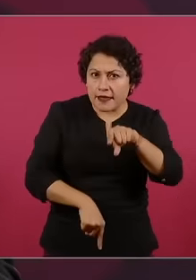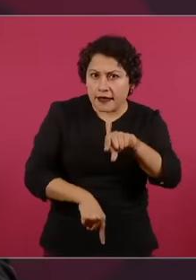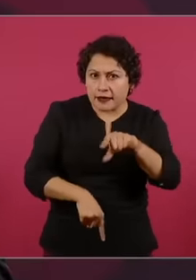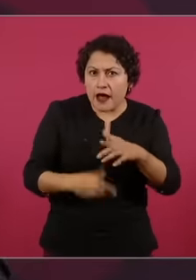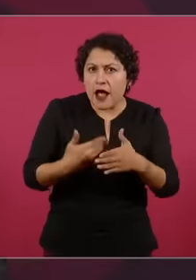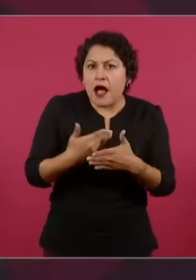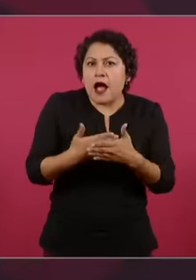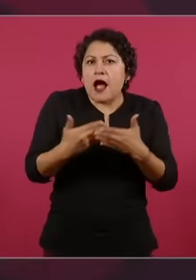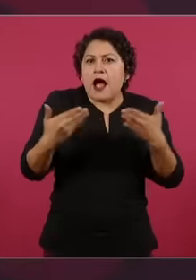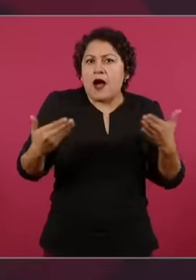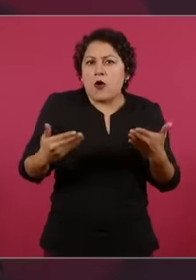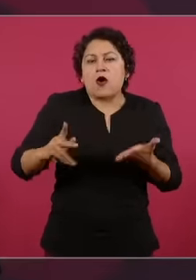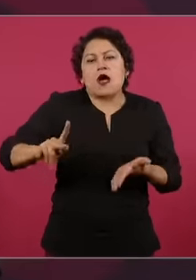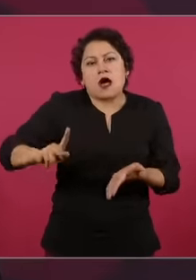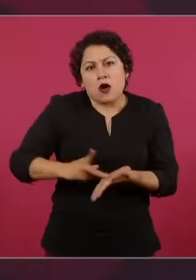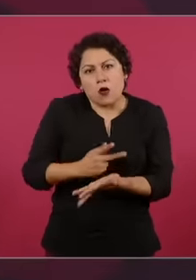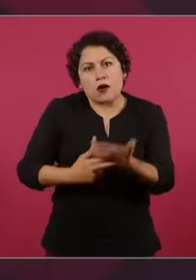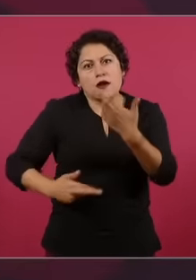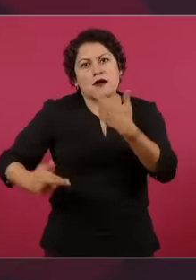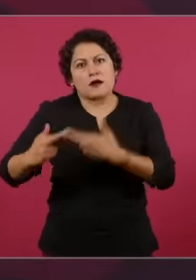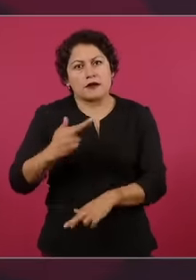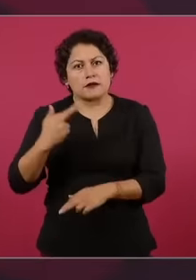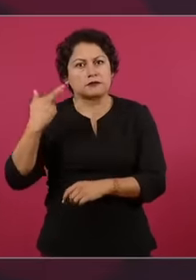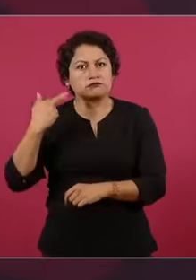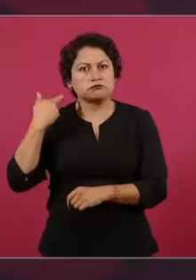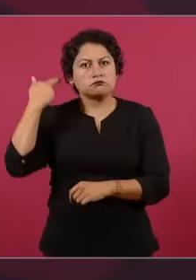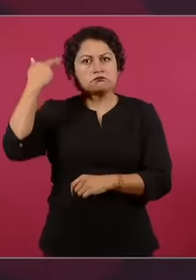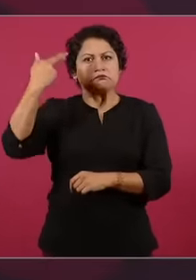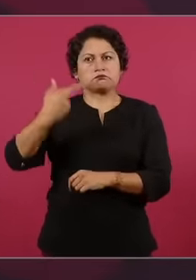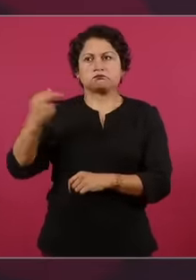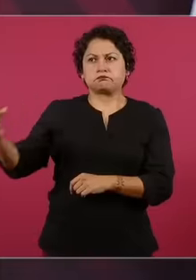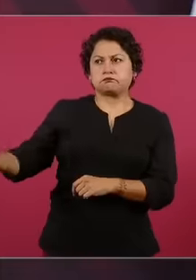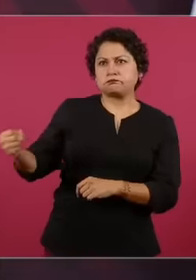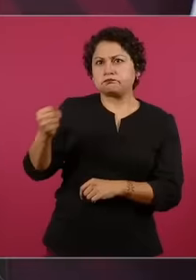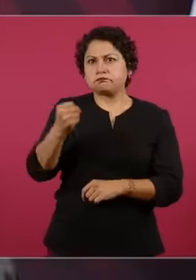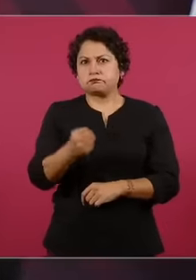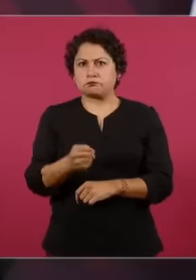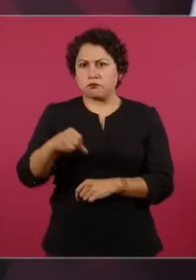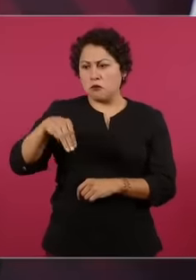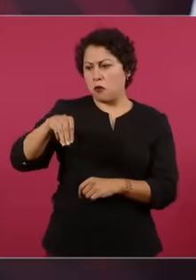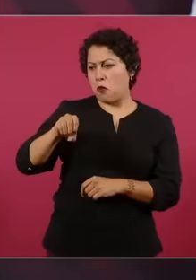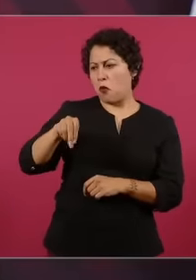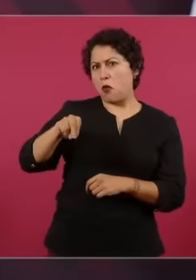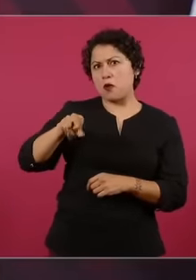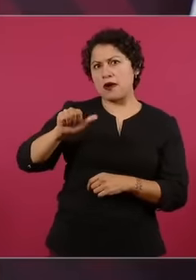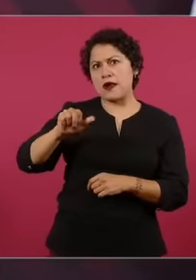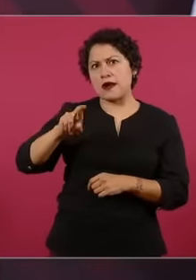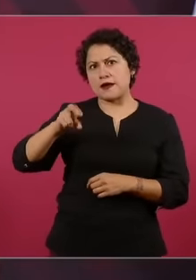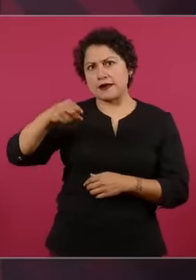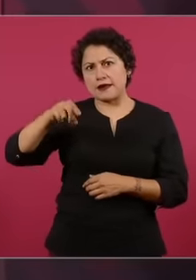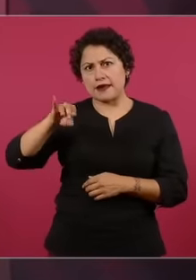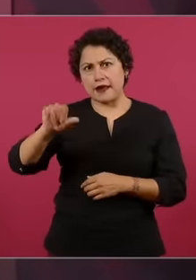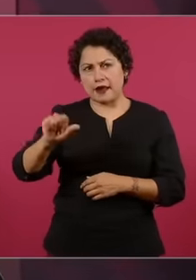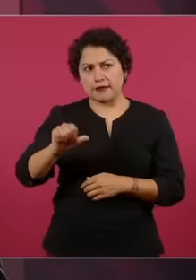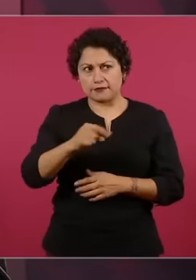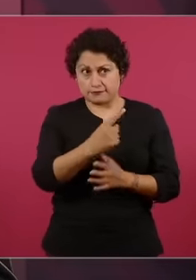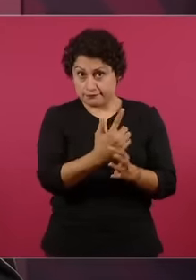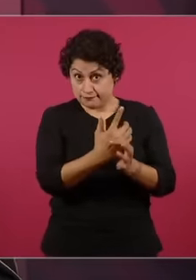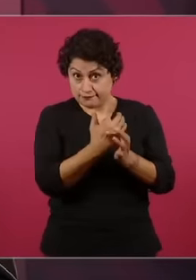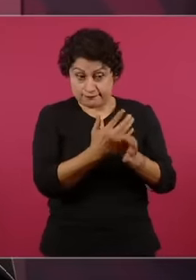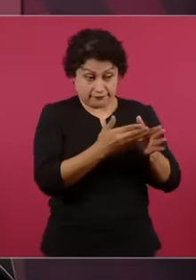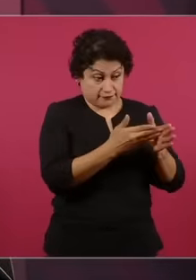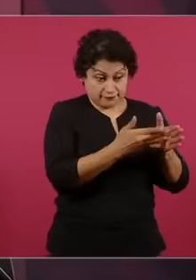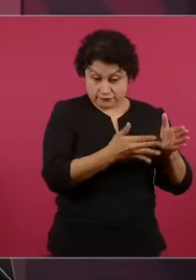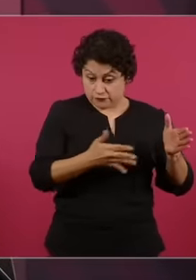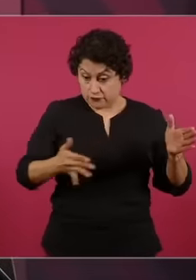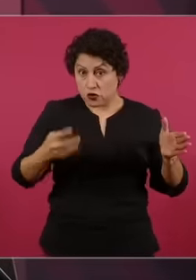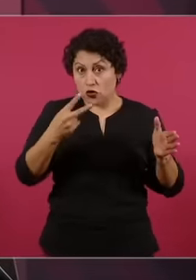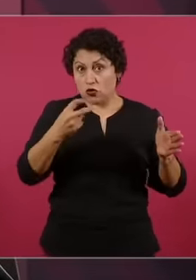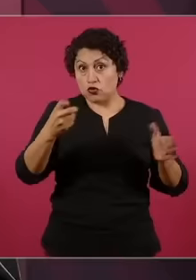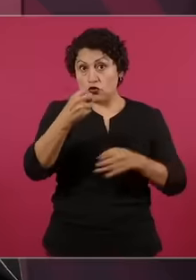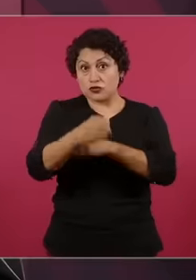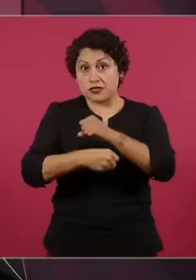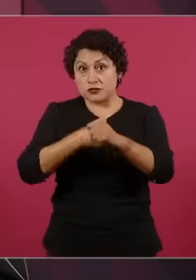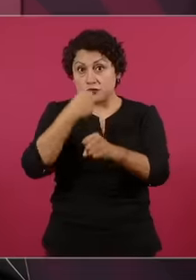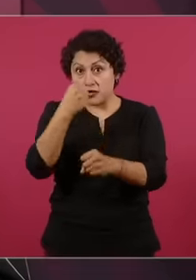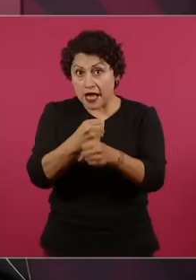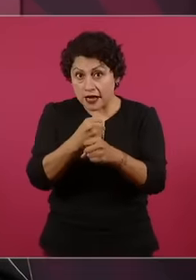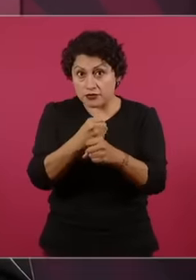monarchy 200 years of history